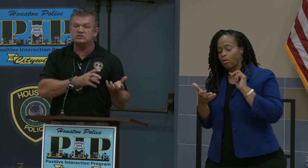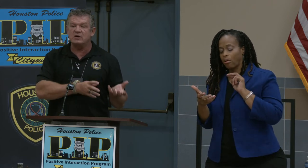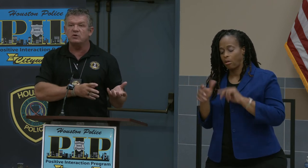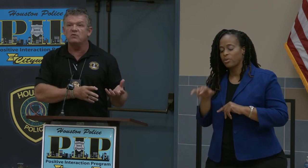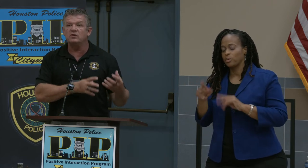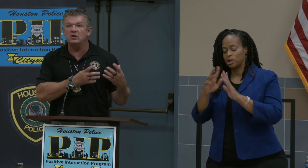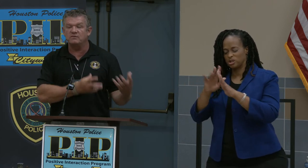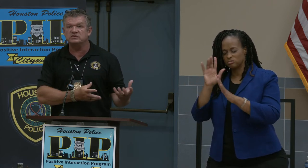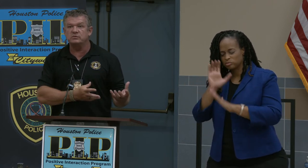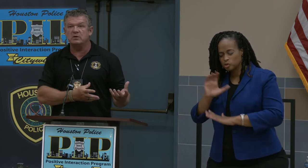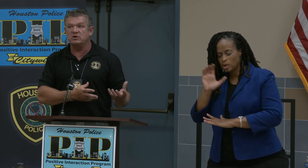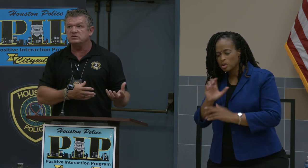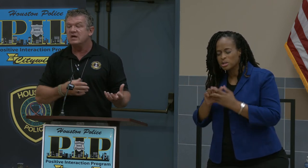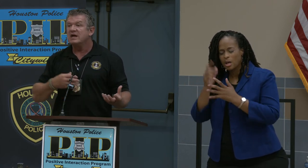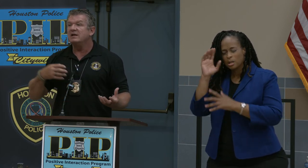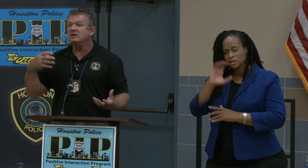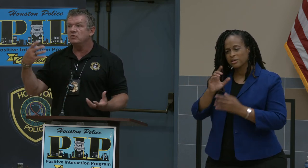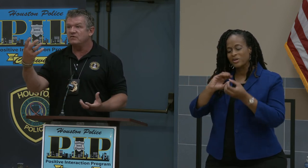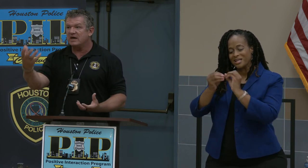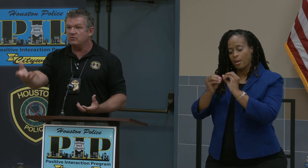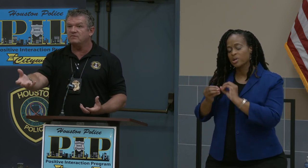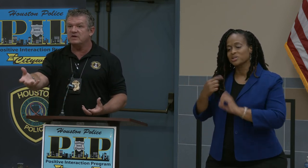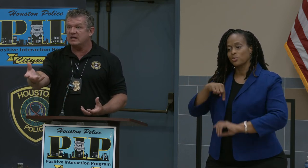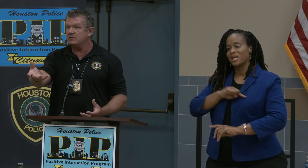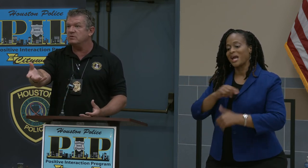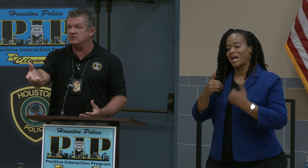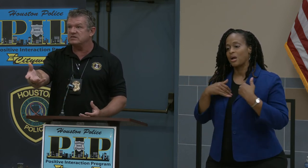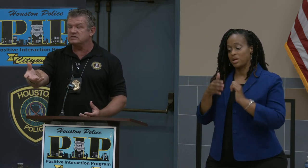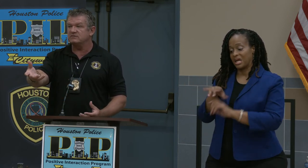that one over and look for numbers and then we've got him in possession of a